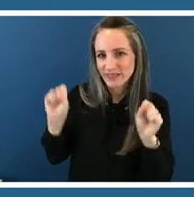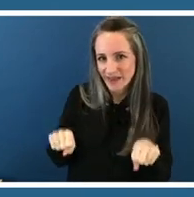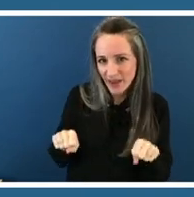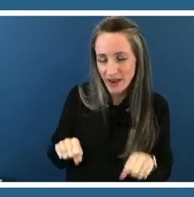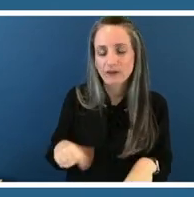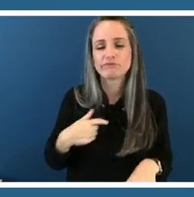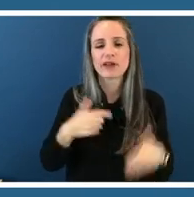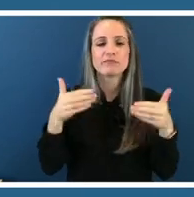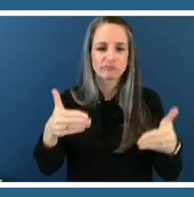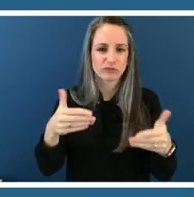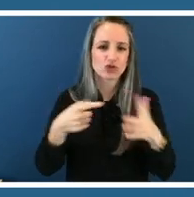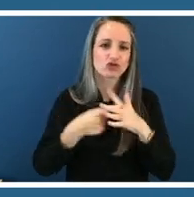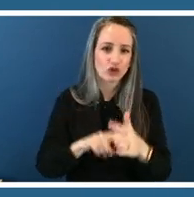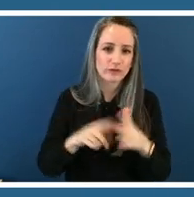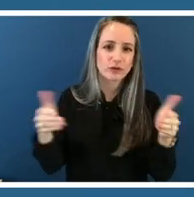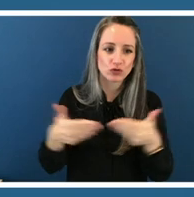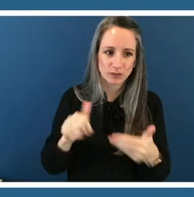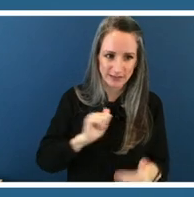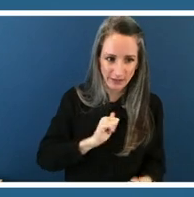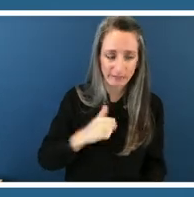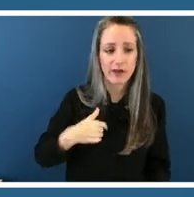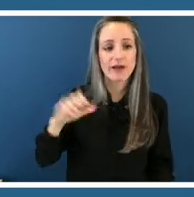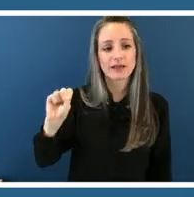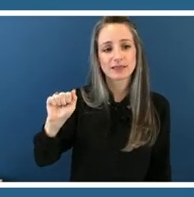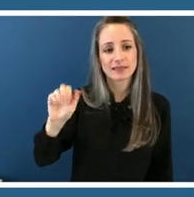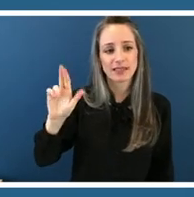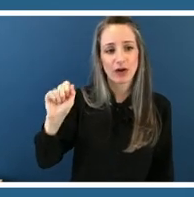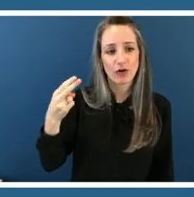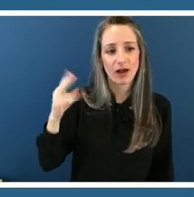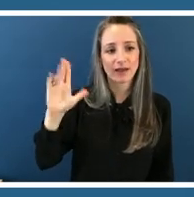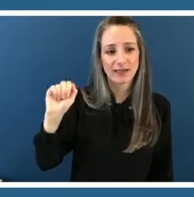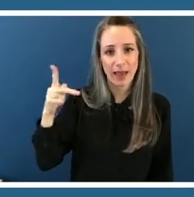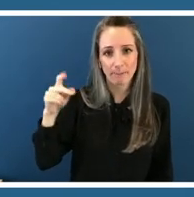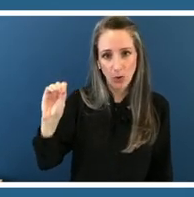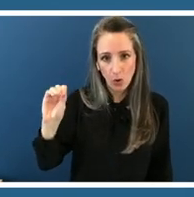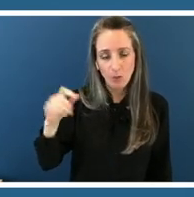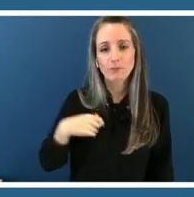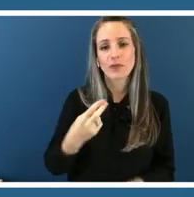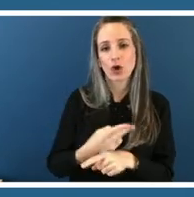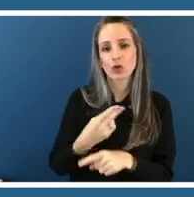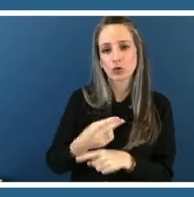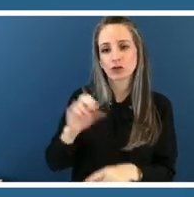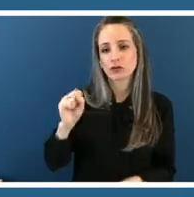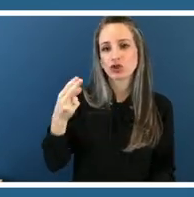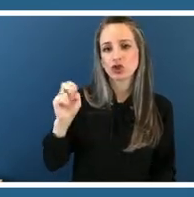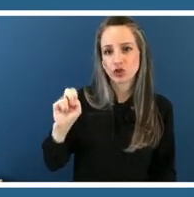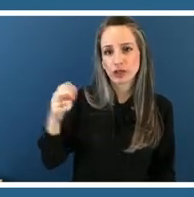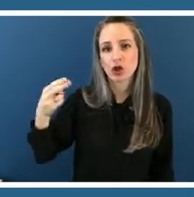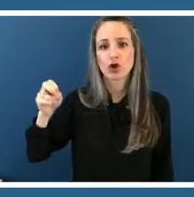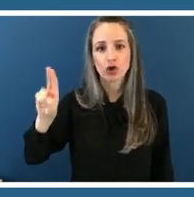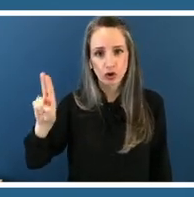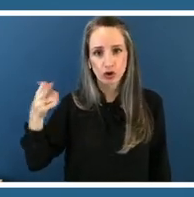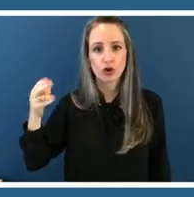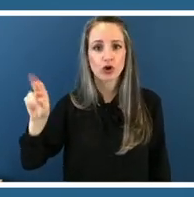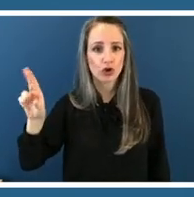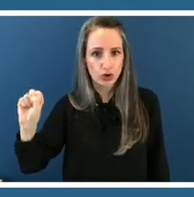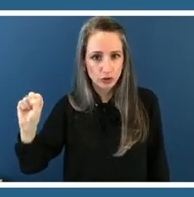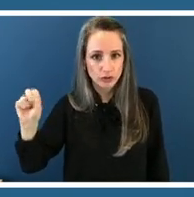myself my name is sarah capoh my pronouns are she her and hers